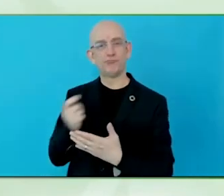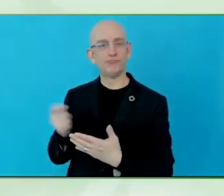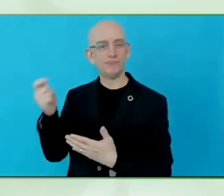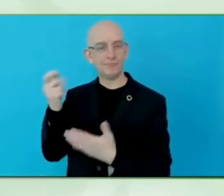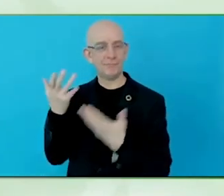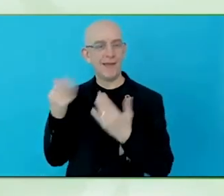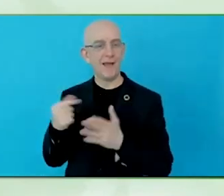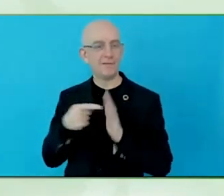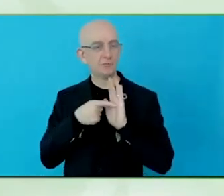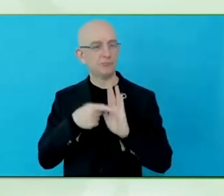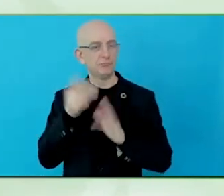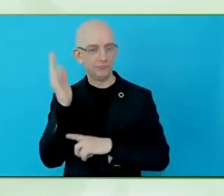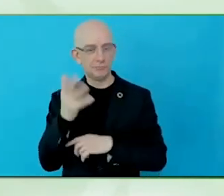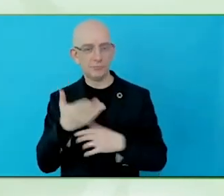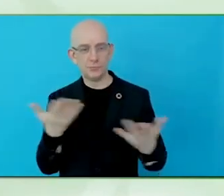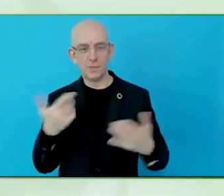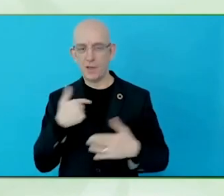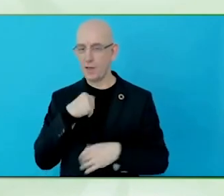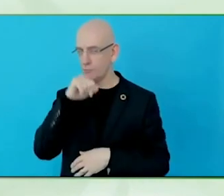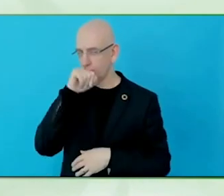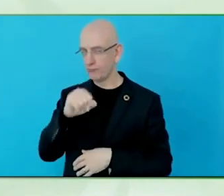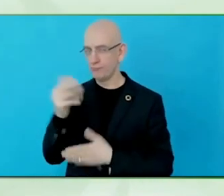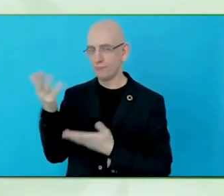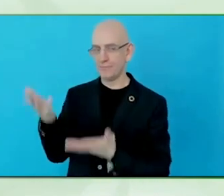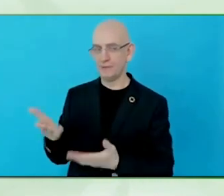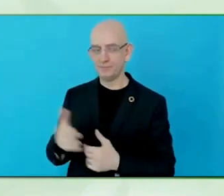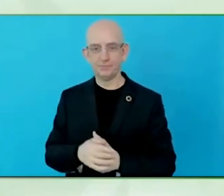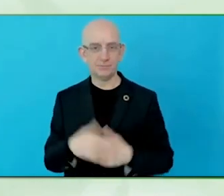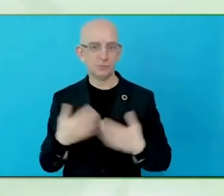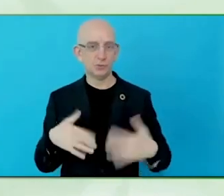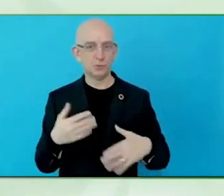Tourism industry, that's my former life. I'm glad to be here.